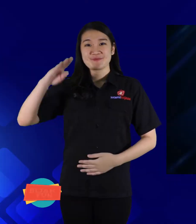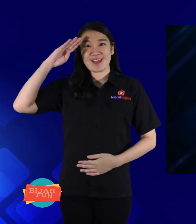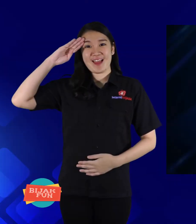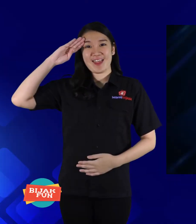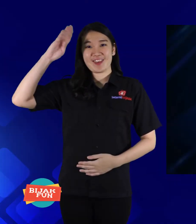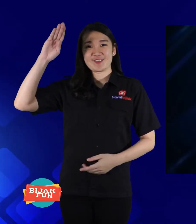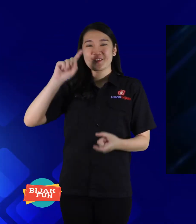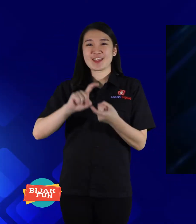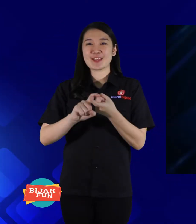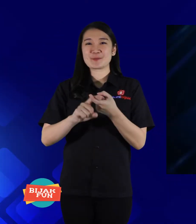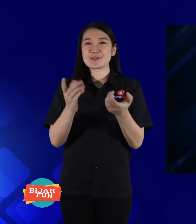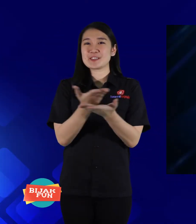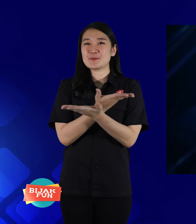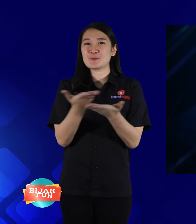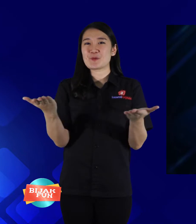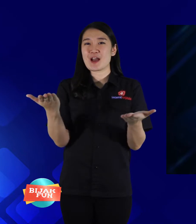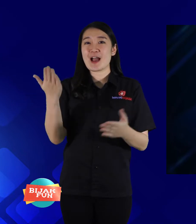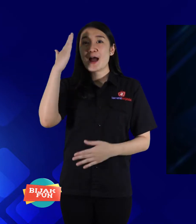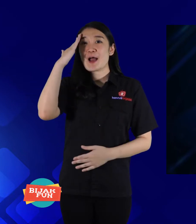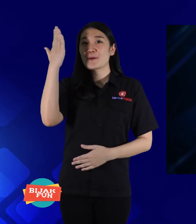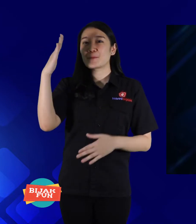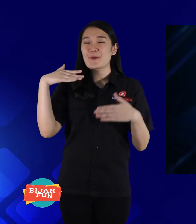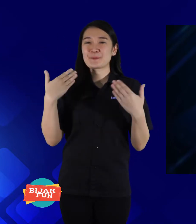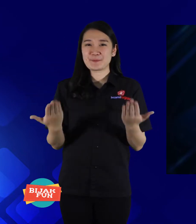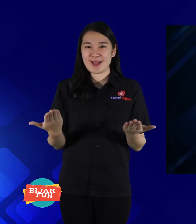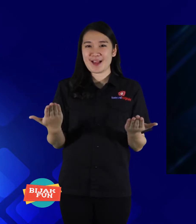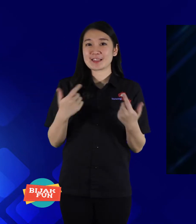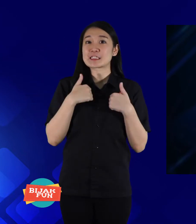Hello all friends, how are you?